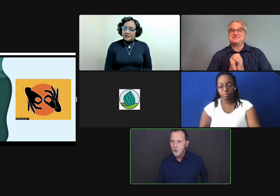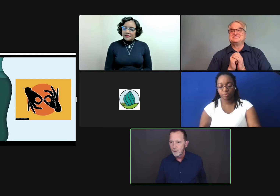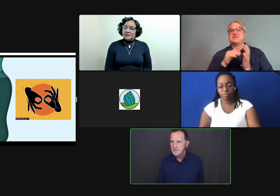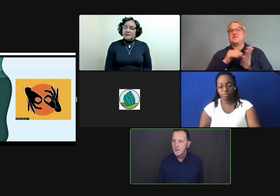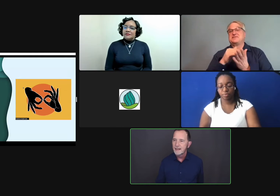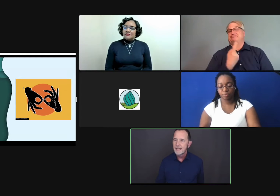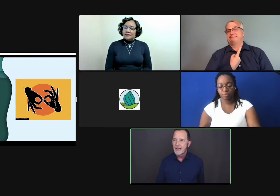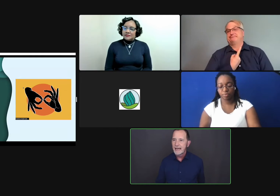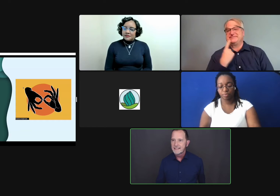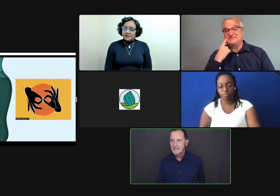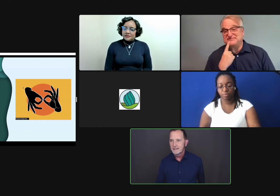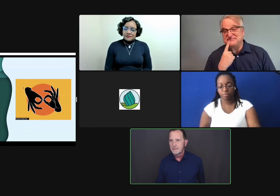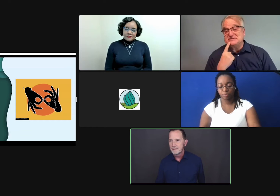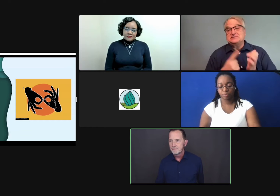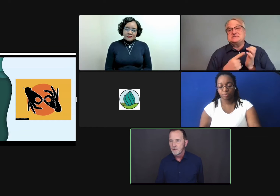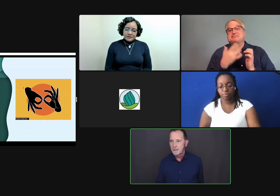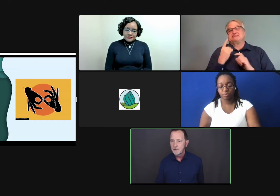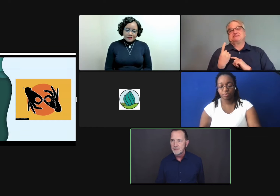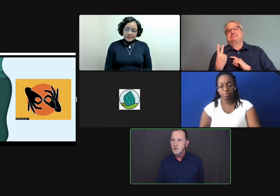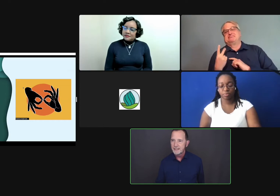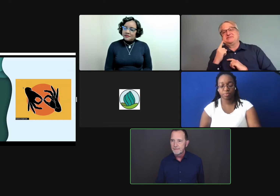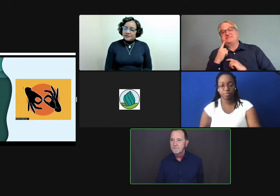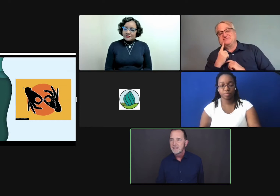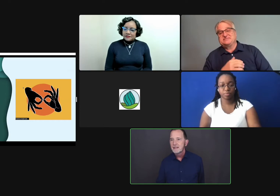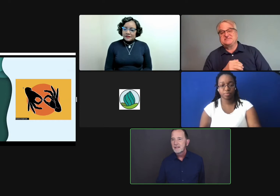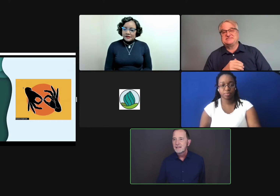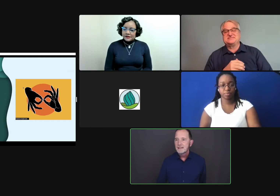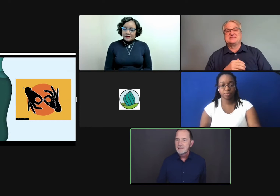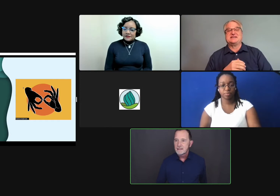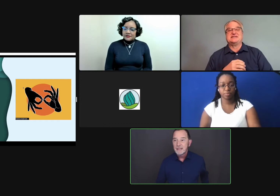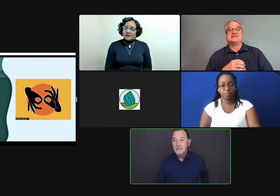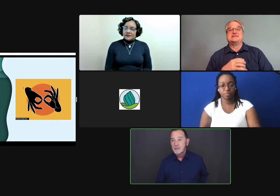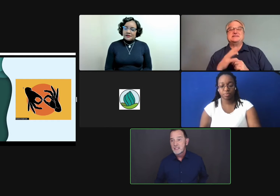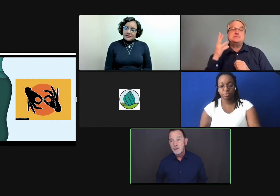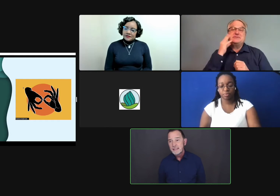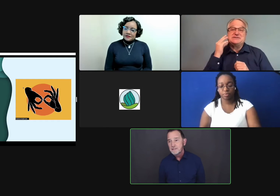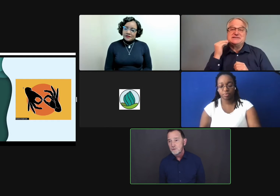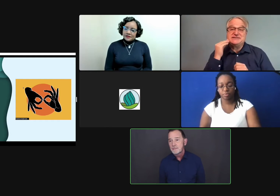programs, where, again, I accessed the program through interpreting. Sometimes I was the only deaf student.